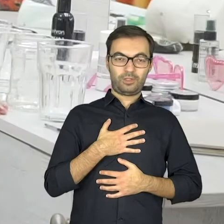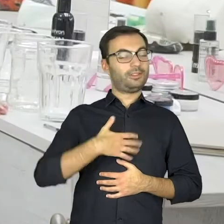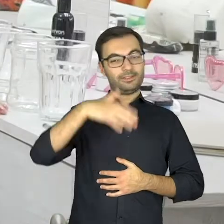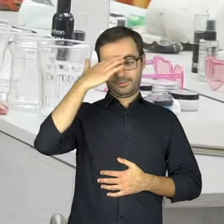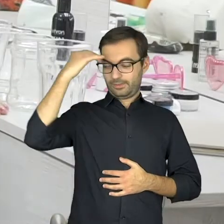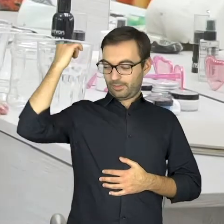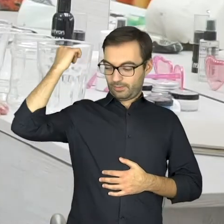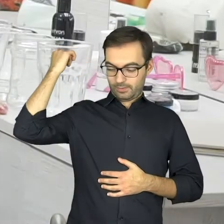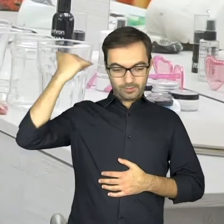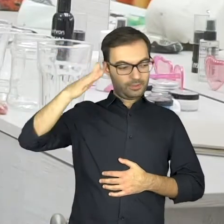Uhh,